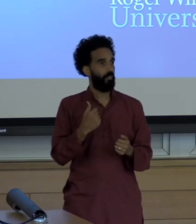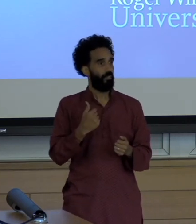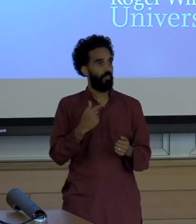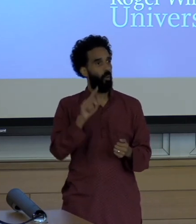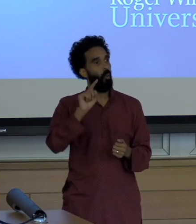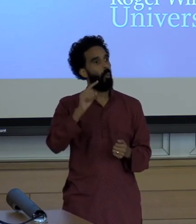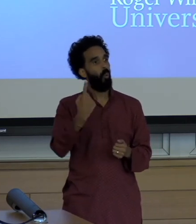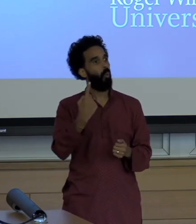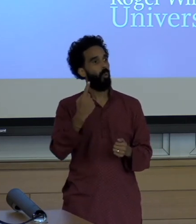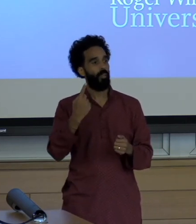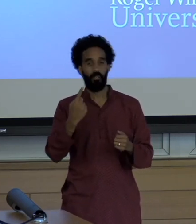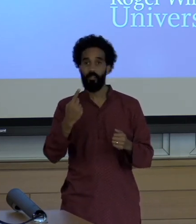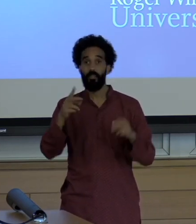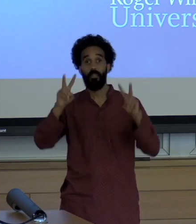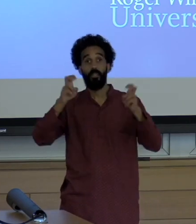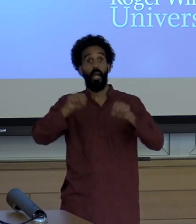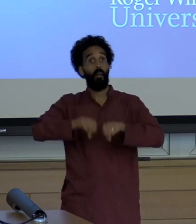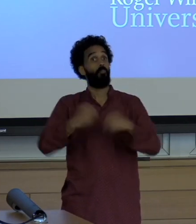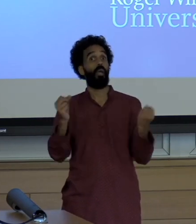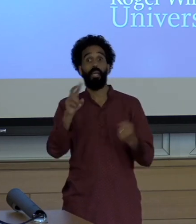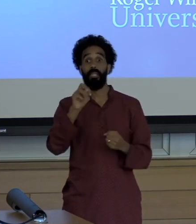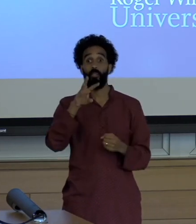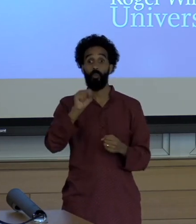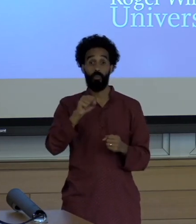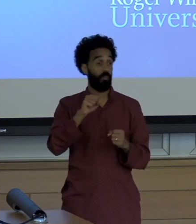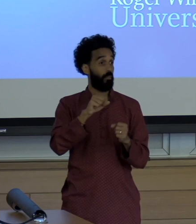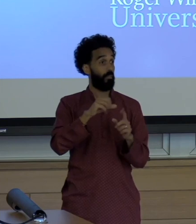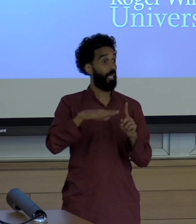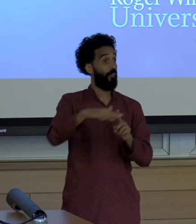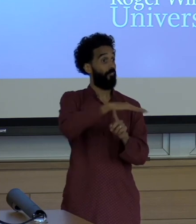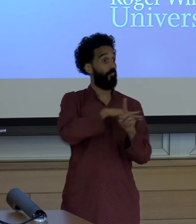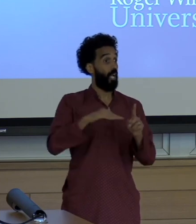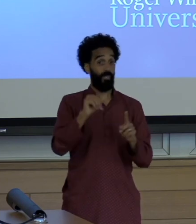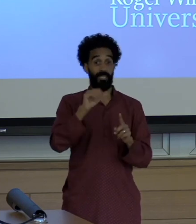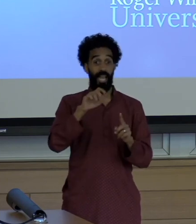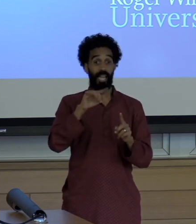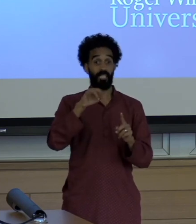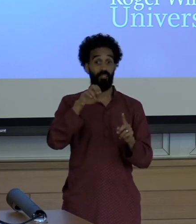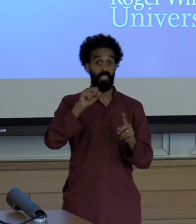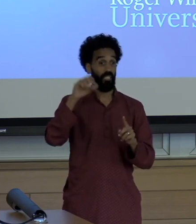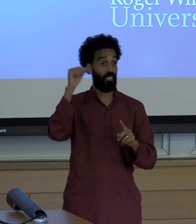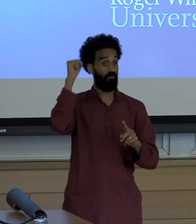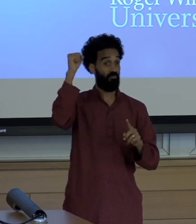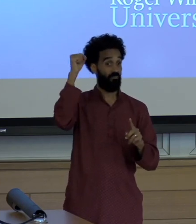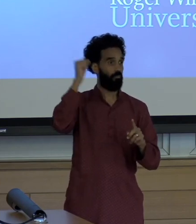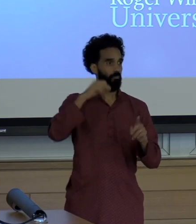you know environmental activists killed journalists killed and and the person that I travel to and take